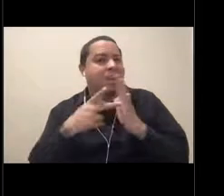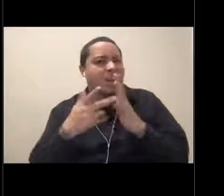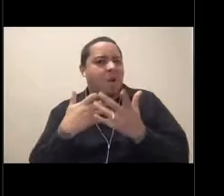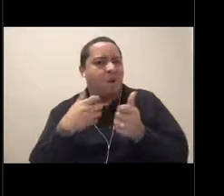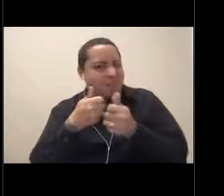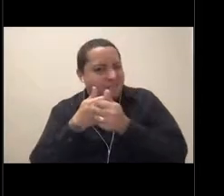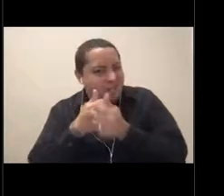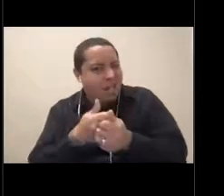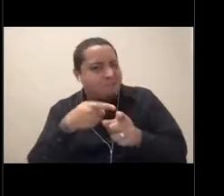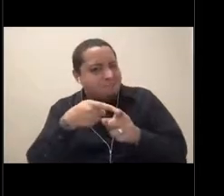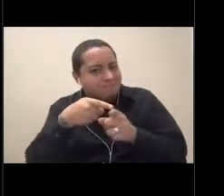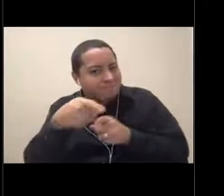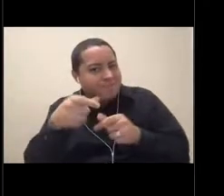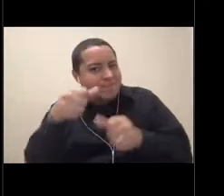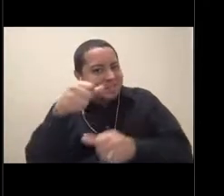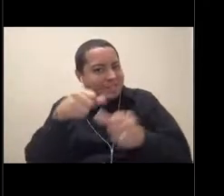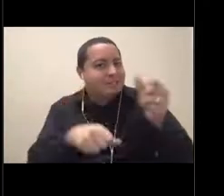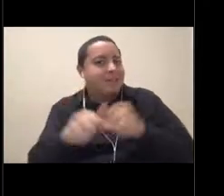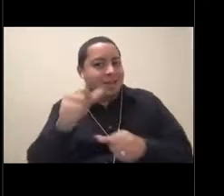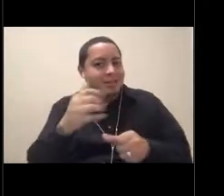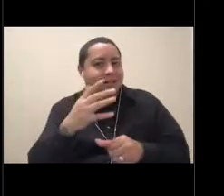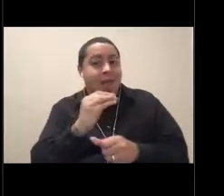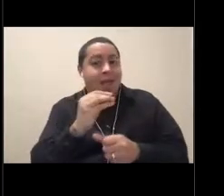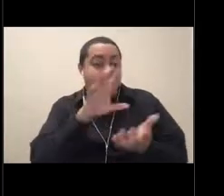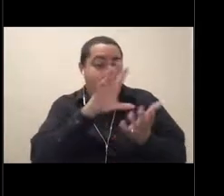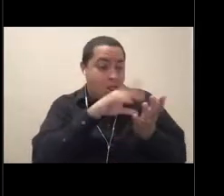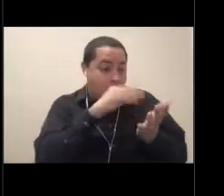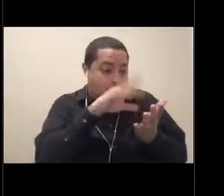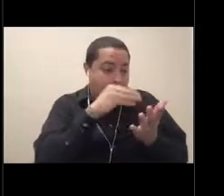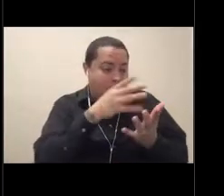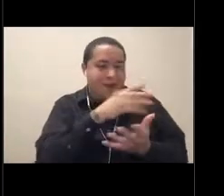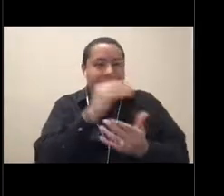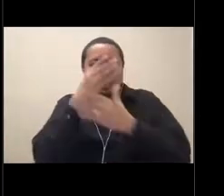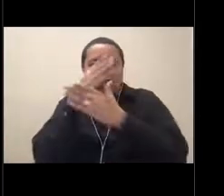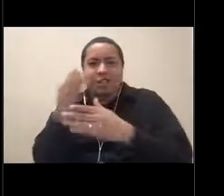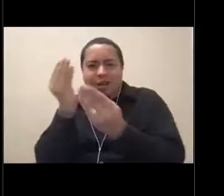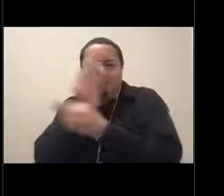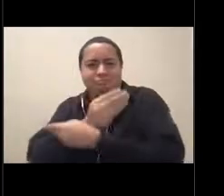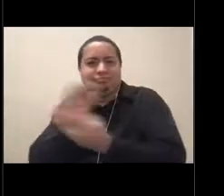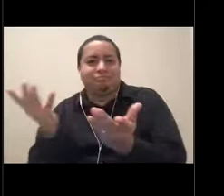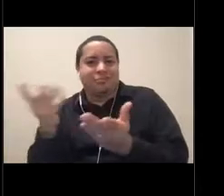and then to want to share the information that I've learned with people from all over the world just like you guys.